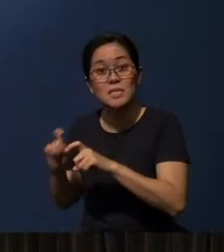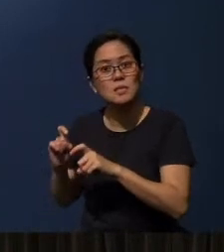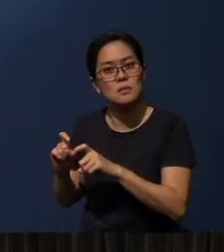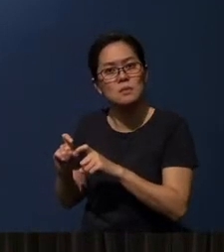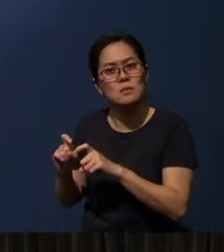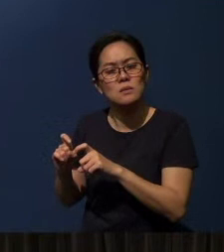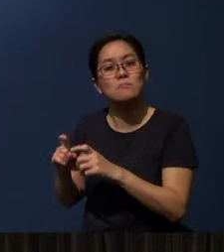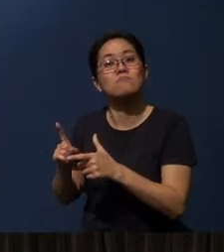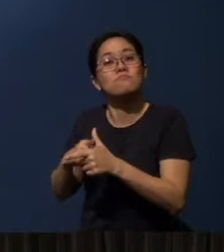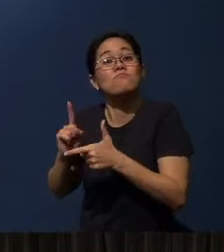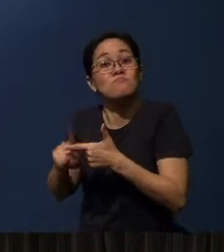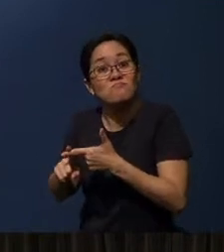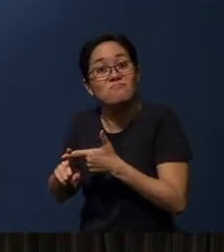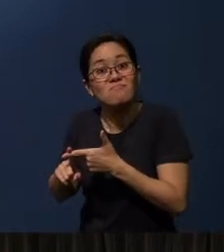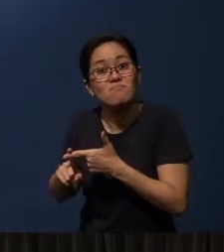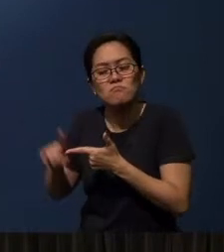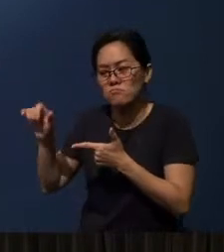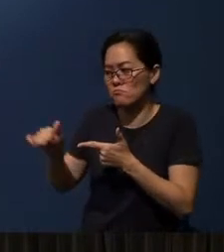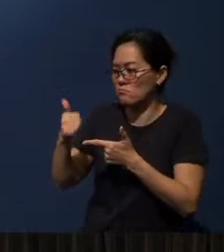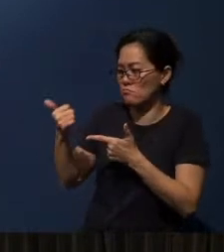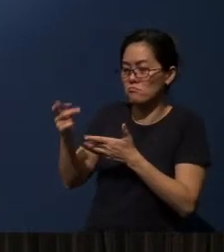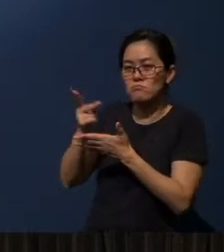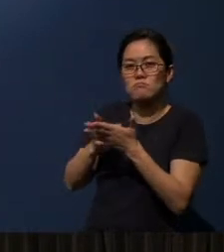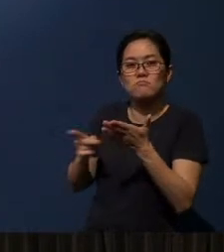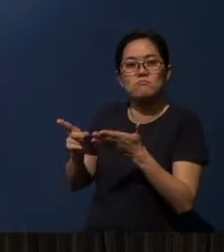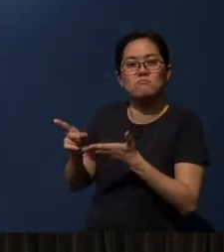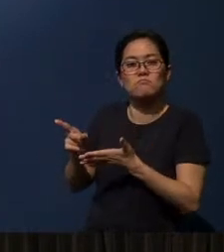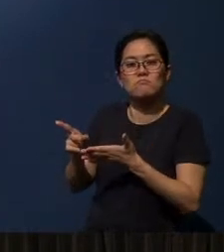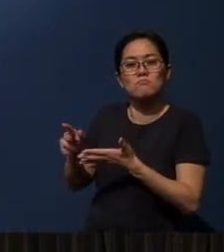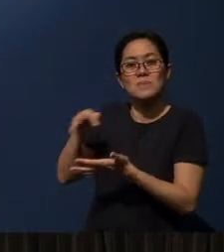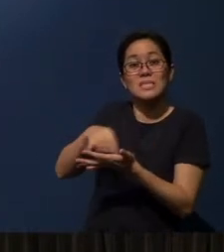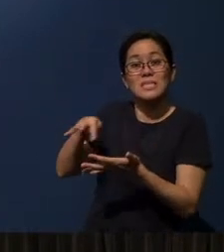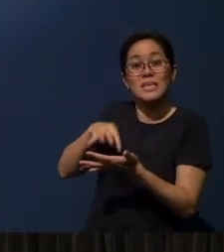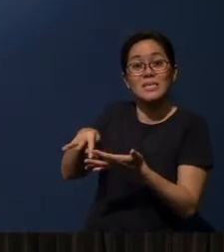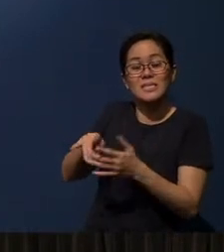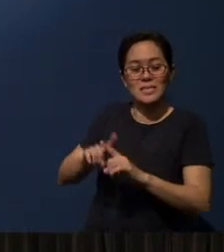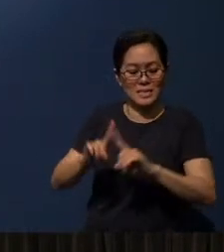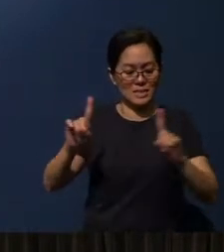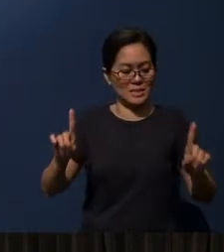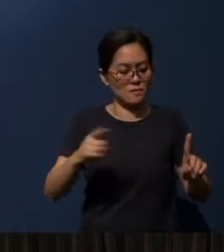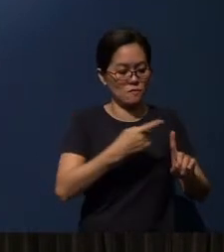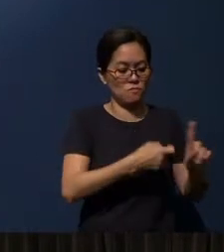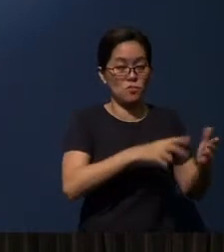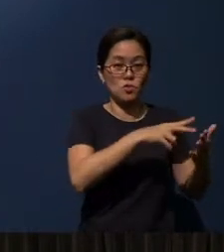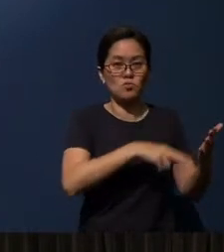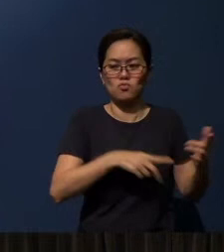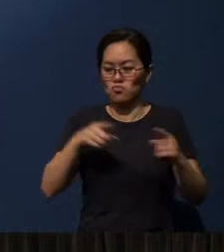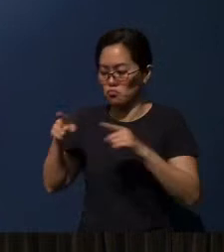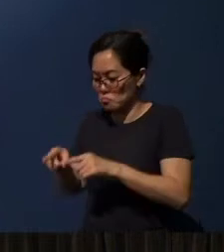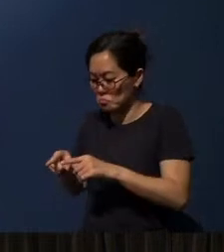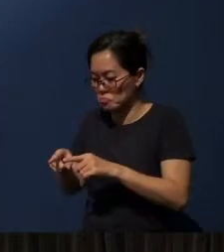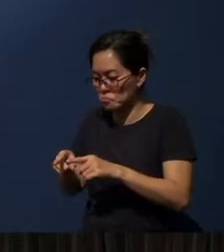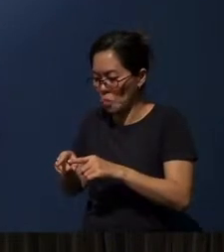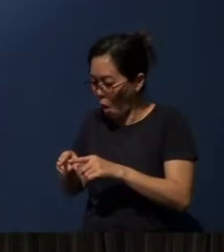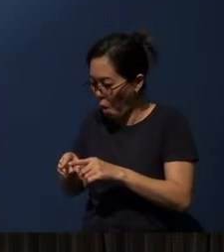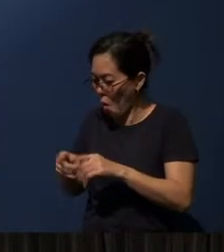And then there's another part about the studying that makes it different from reading. It is making connections.